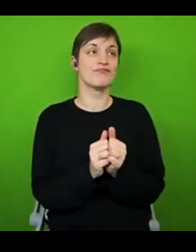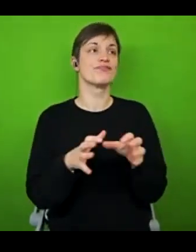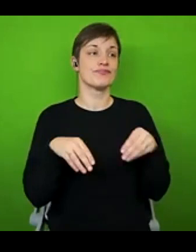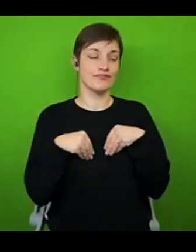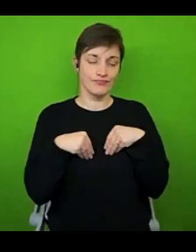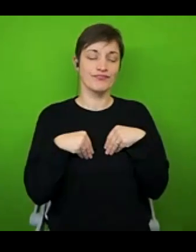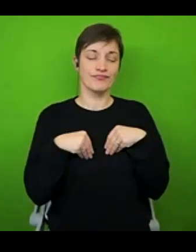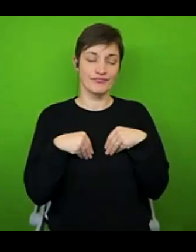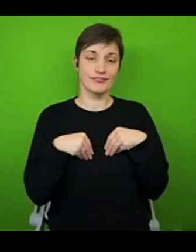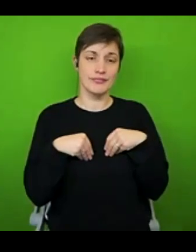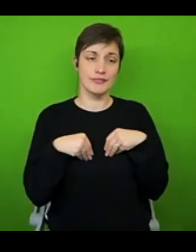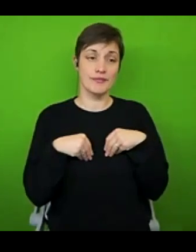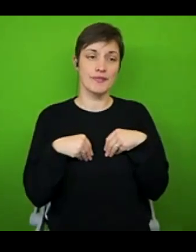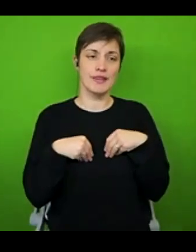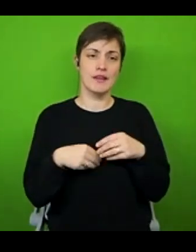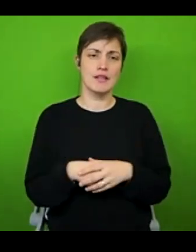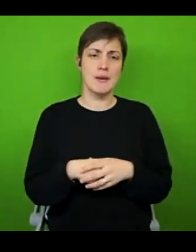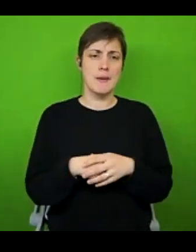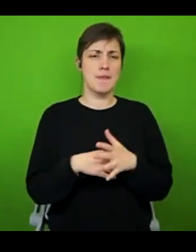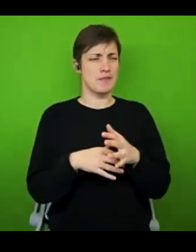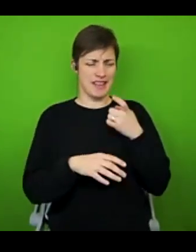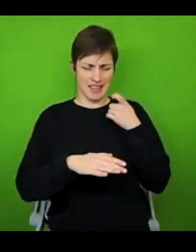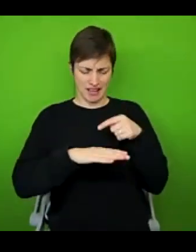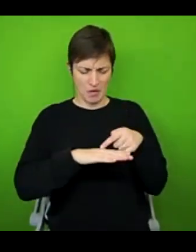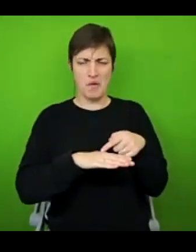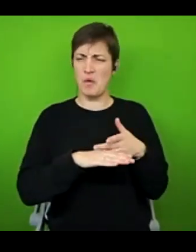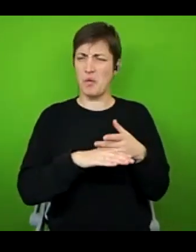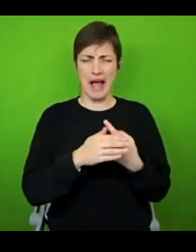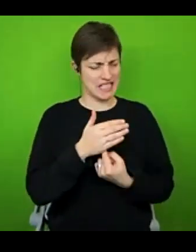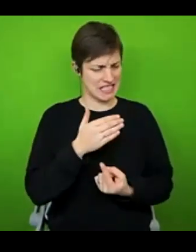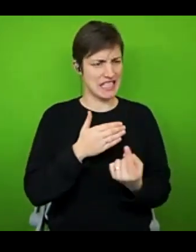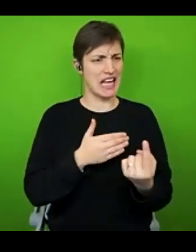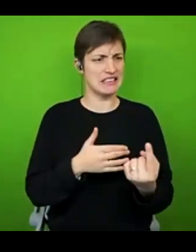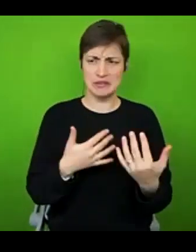surface, you might assume that that was quite an isolating realisation to have and like I said, I really wish that